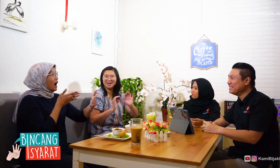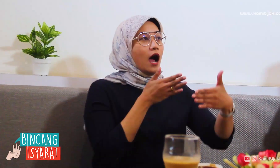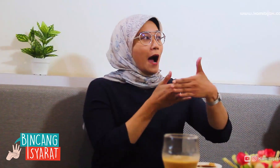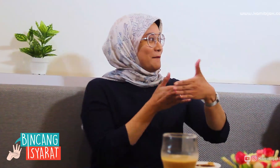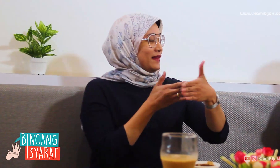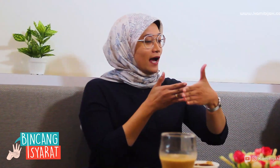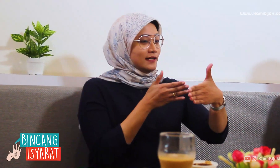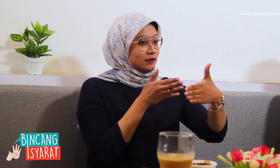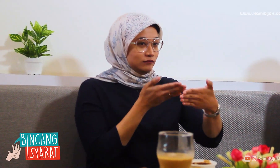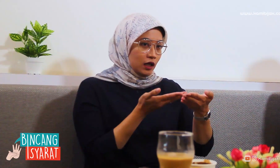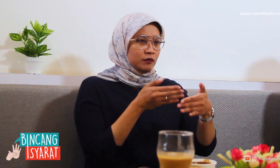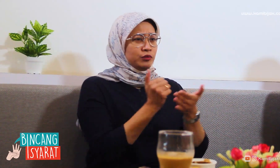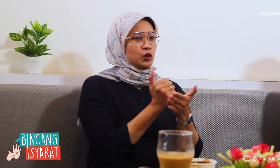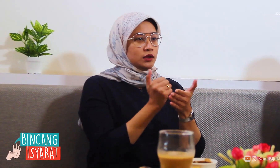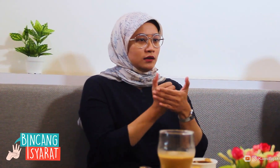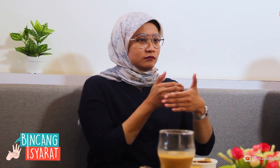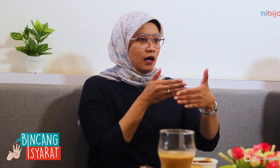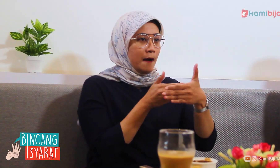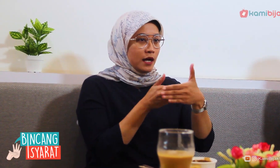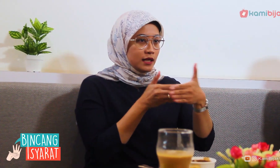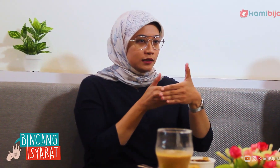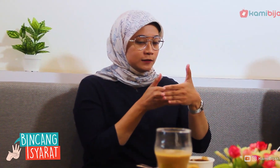Resistance.